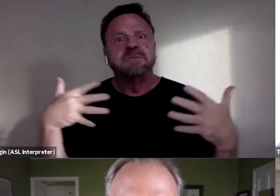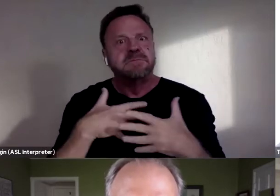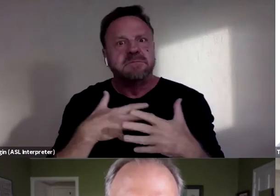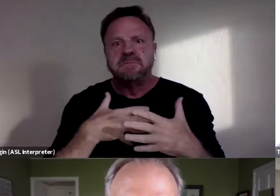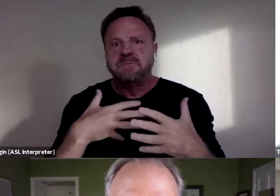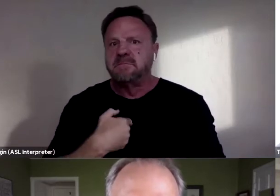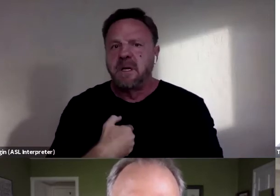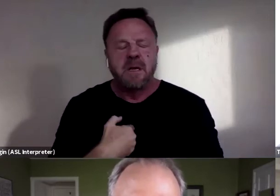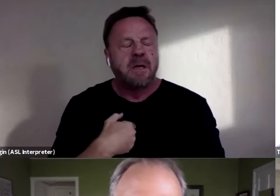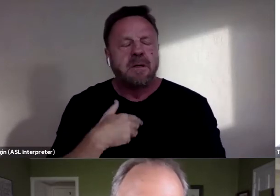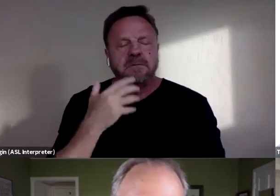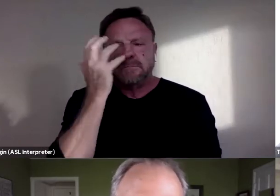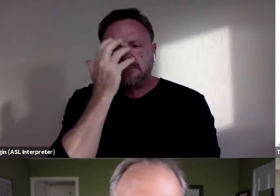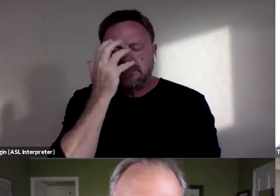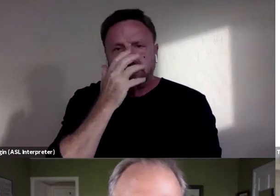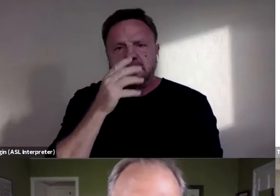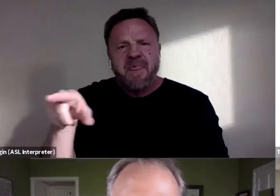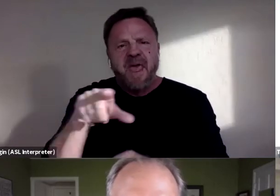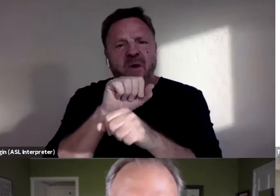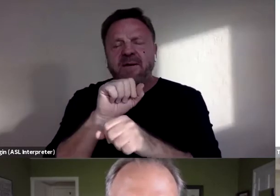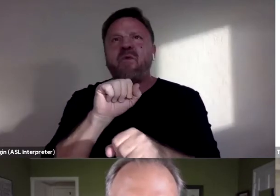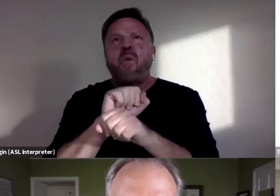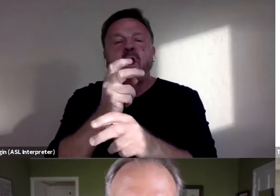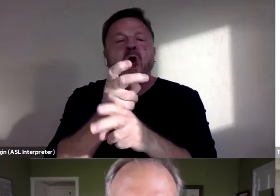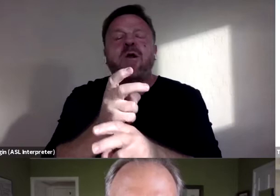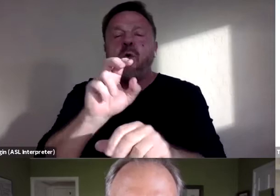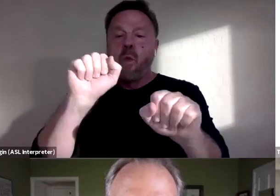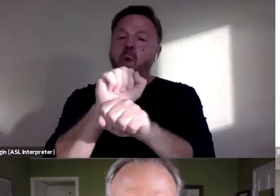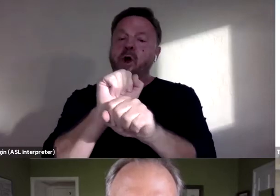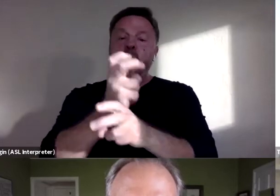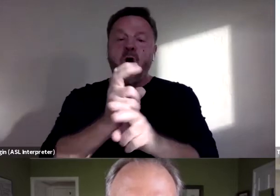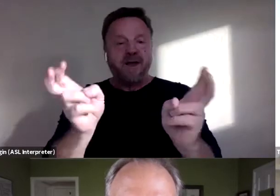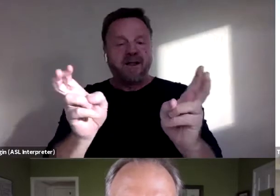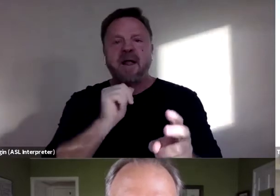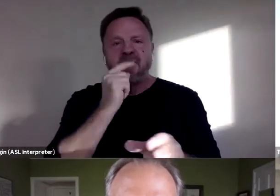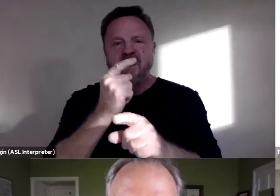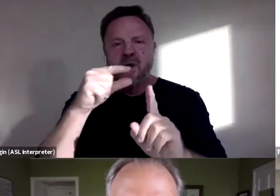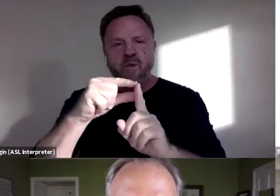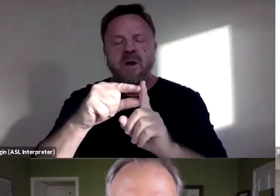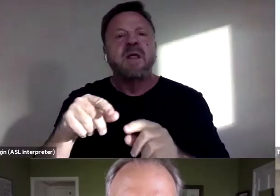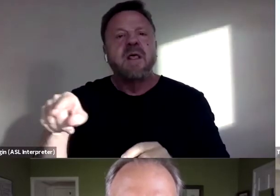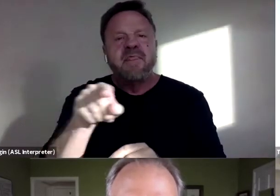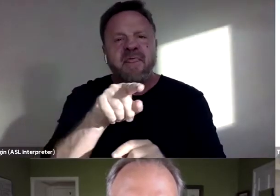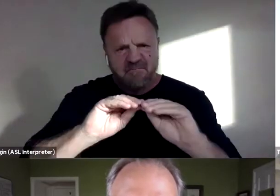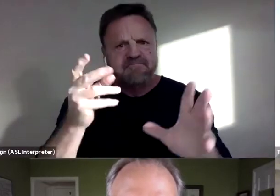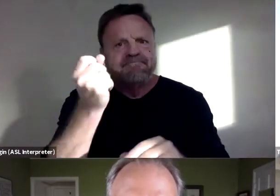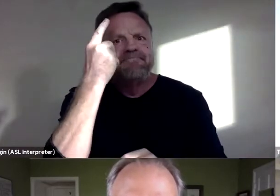They worked, worked hard isn't even the right word. They clearly understood survivor trauma.